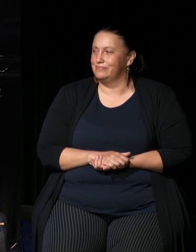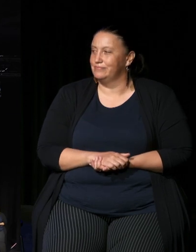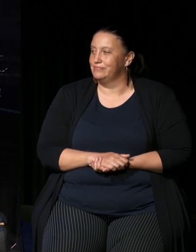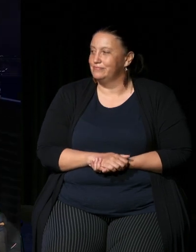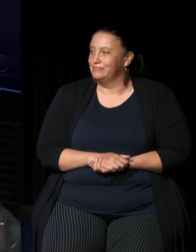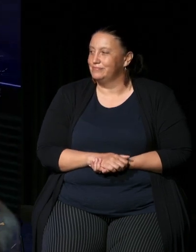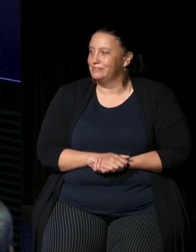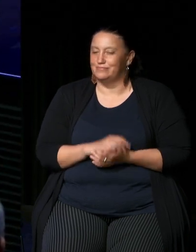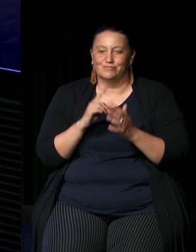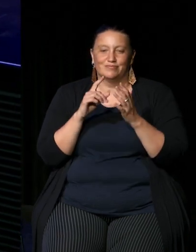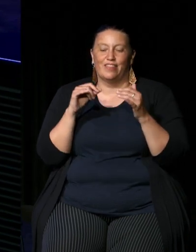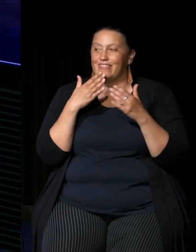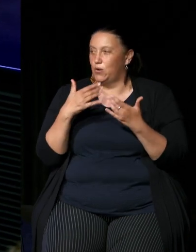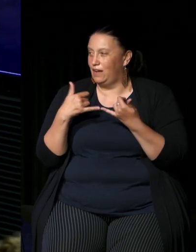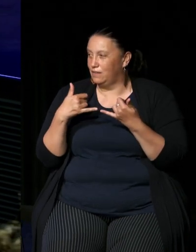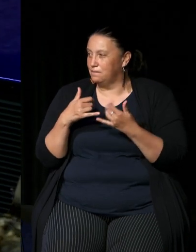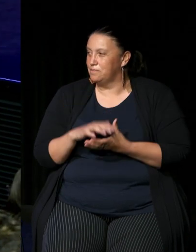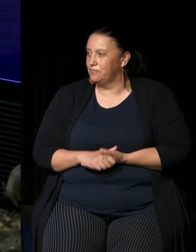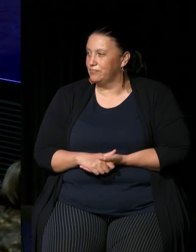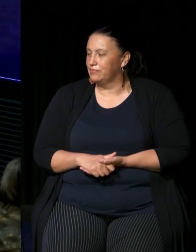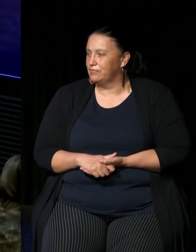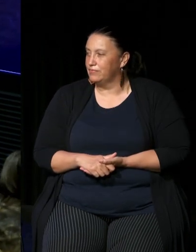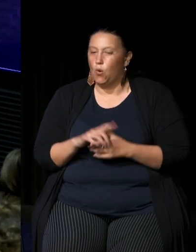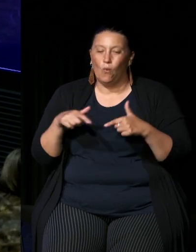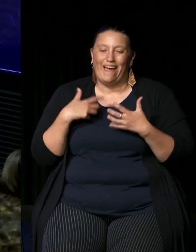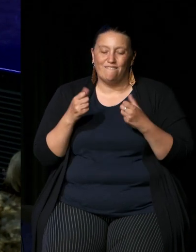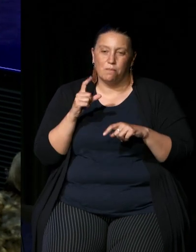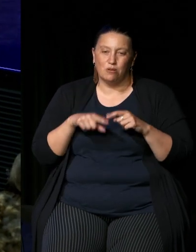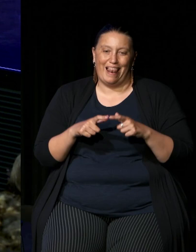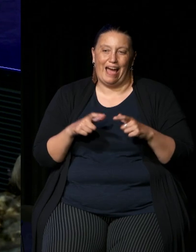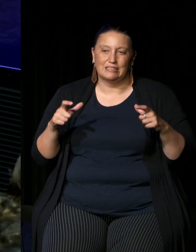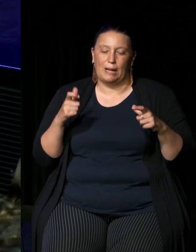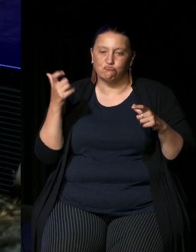and and thank you Uncle it's just that we have the largest Aboriginal population in Australia